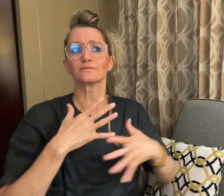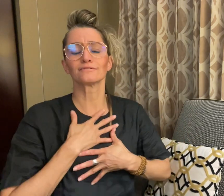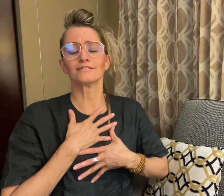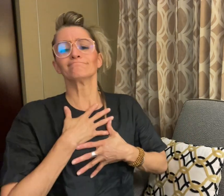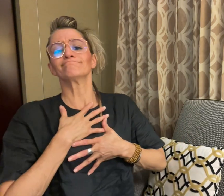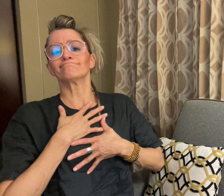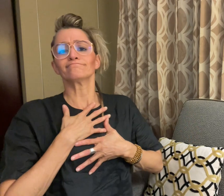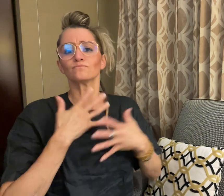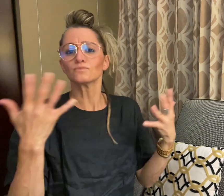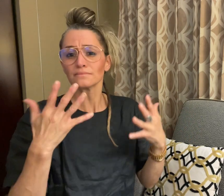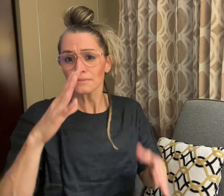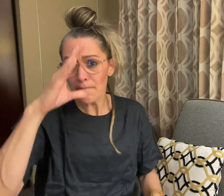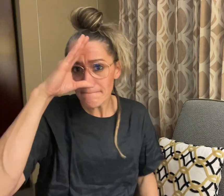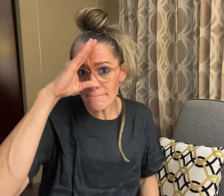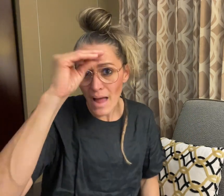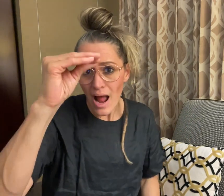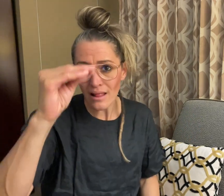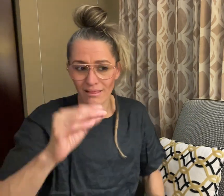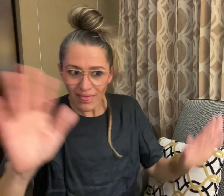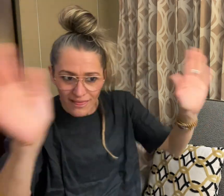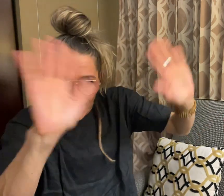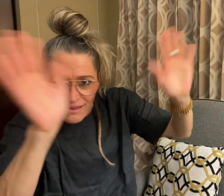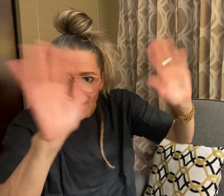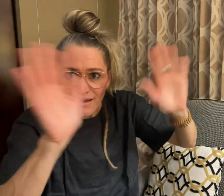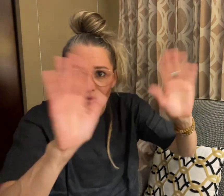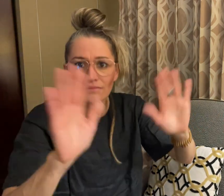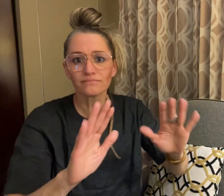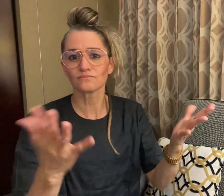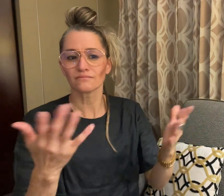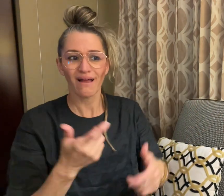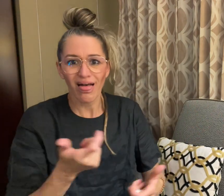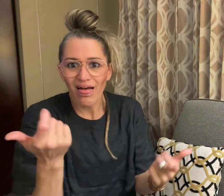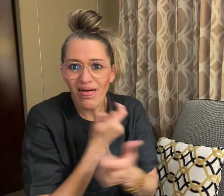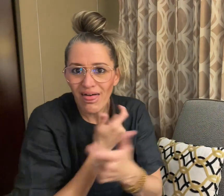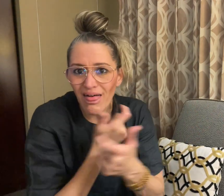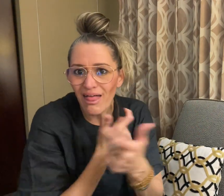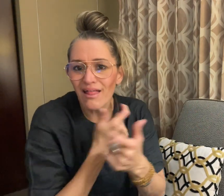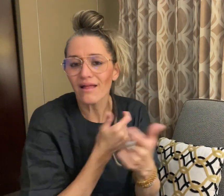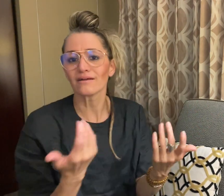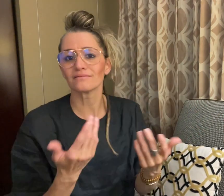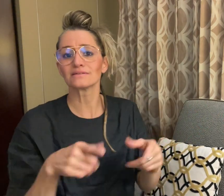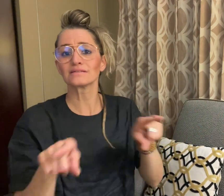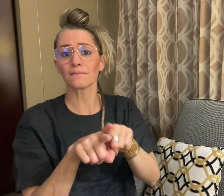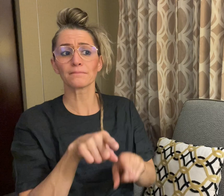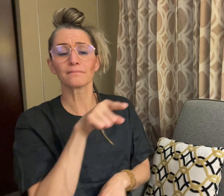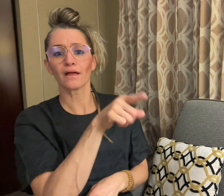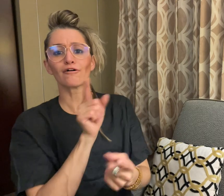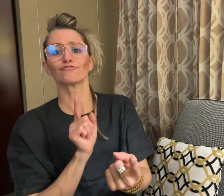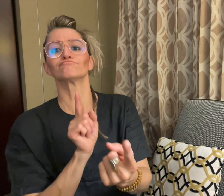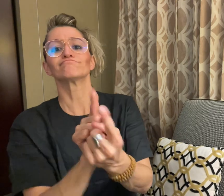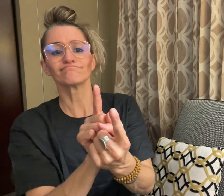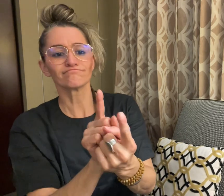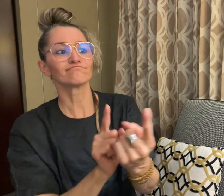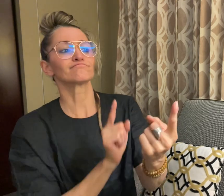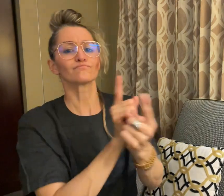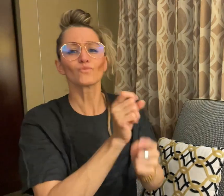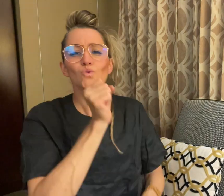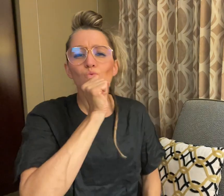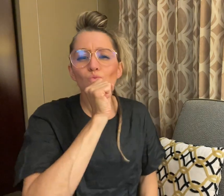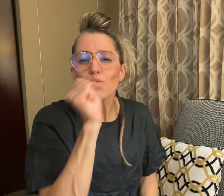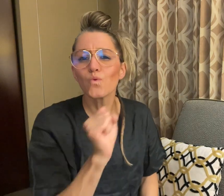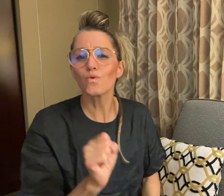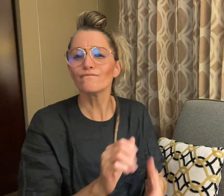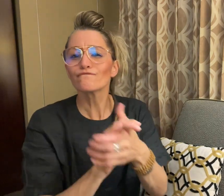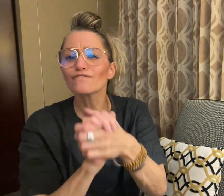waving and laughing at her, and bumping into old friends